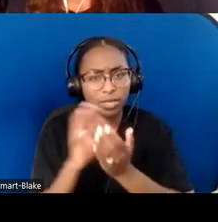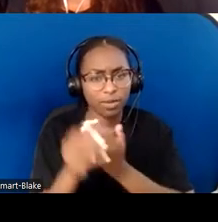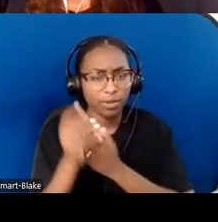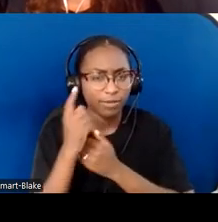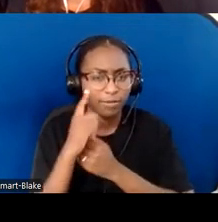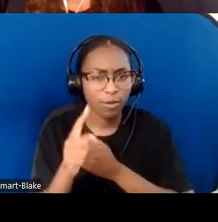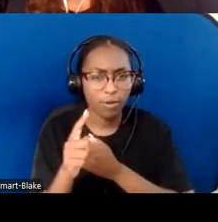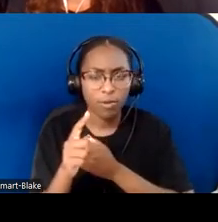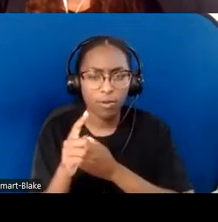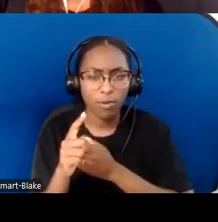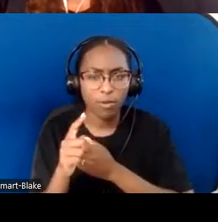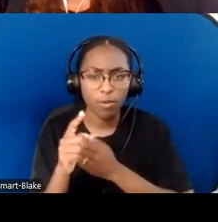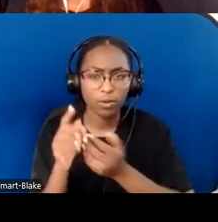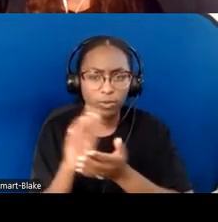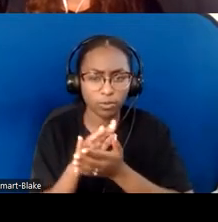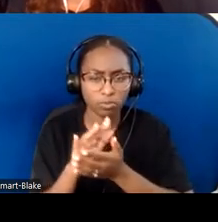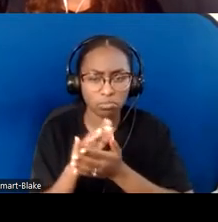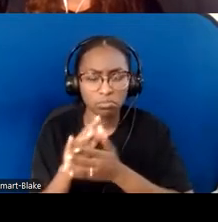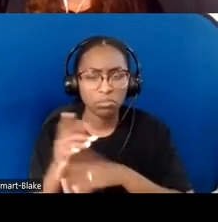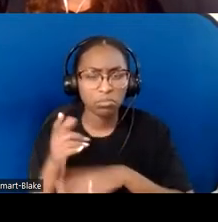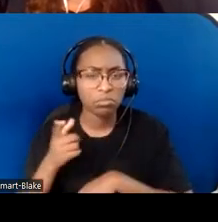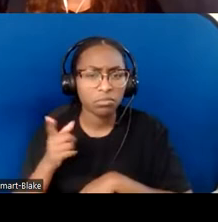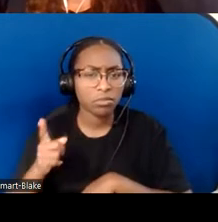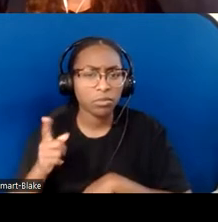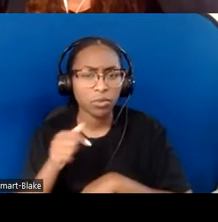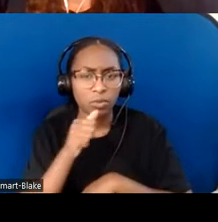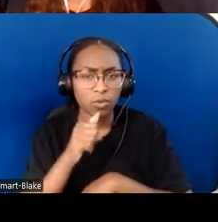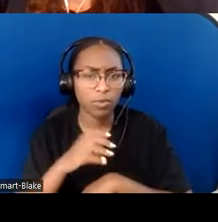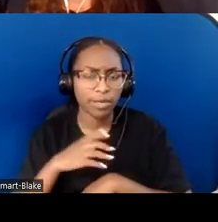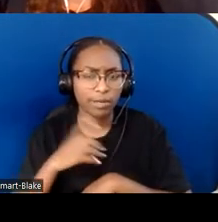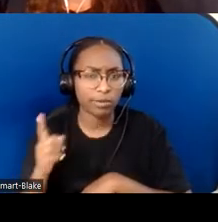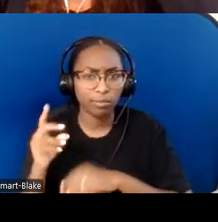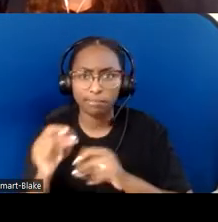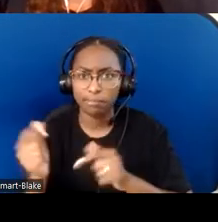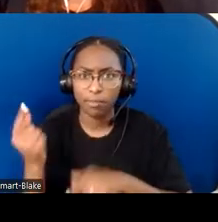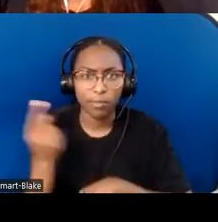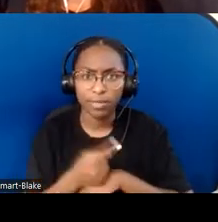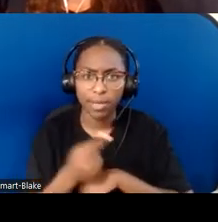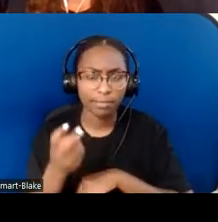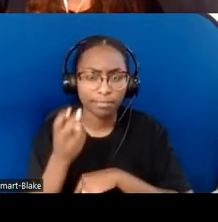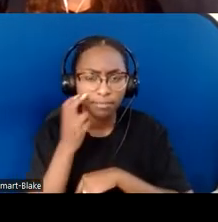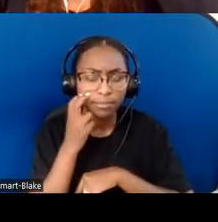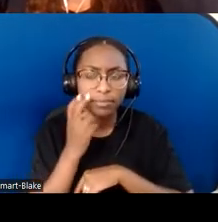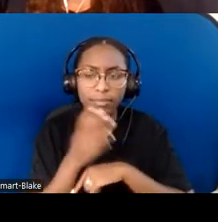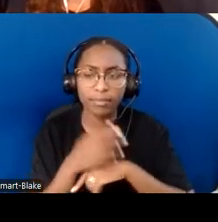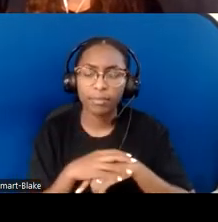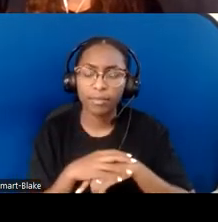sudden blindness— and she would tell me these stories about being at a restroom, and somebody coming up all of a sudden as she's